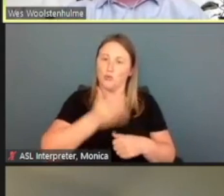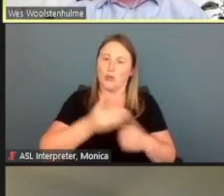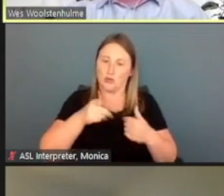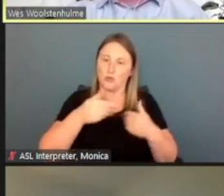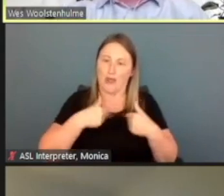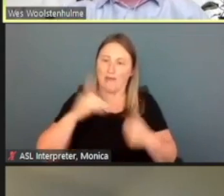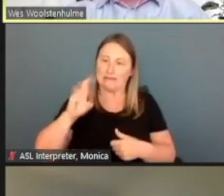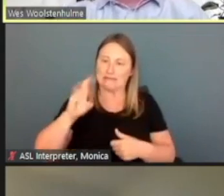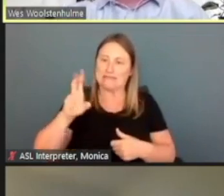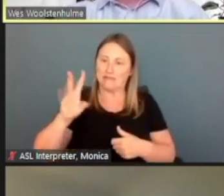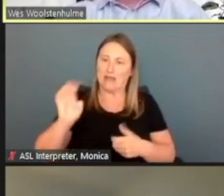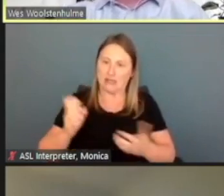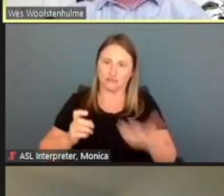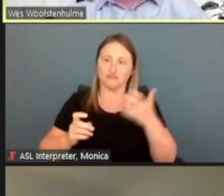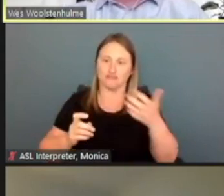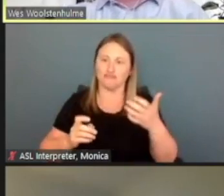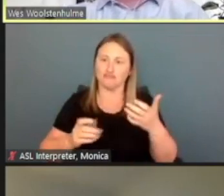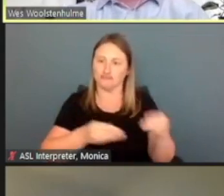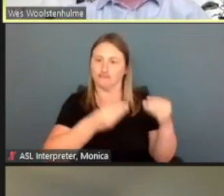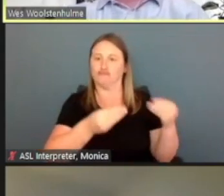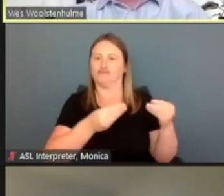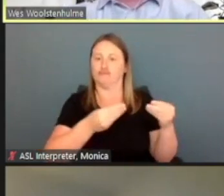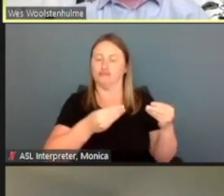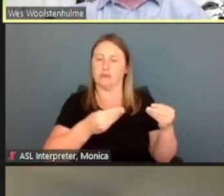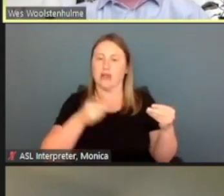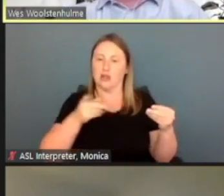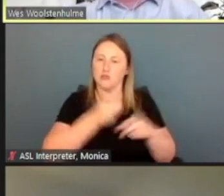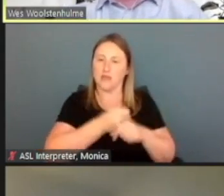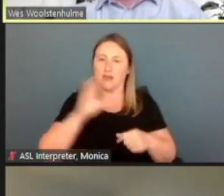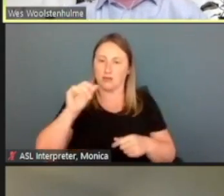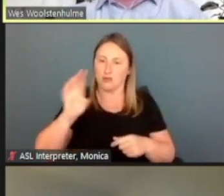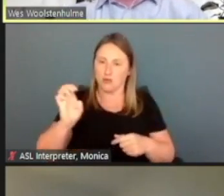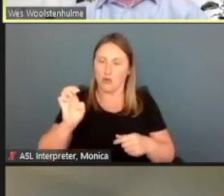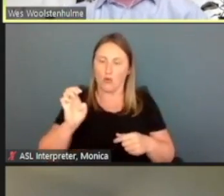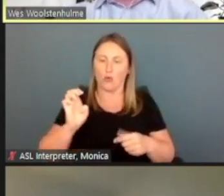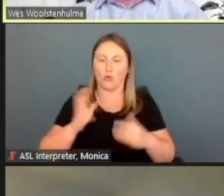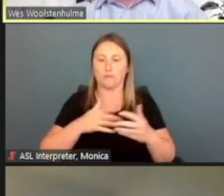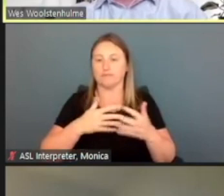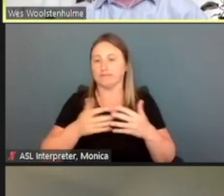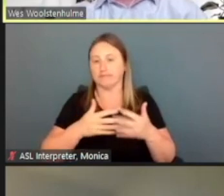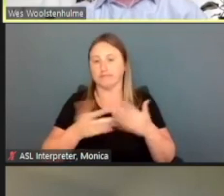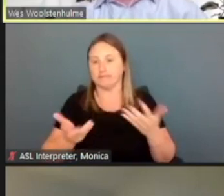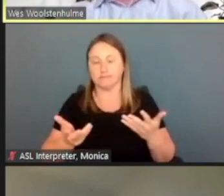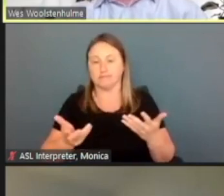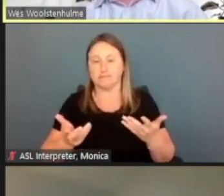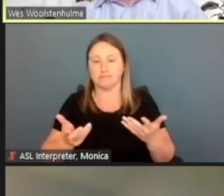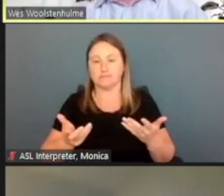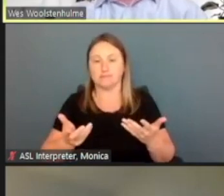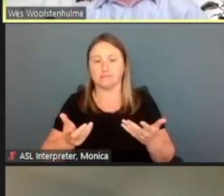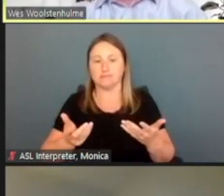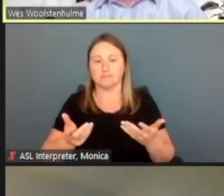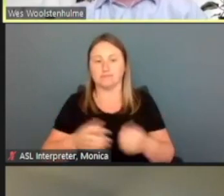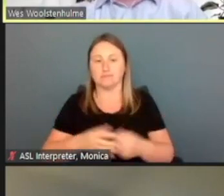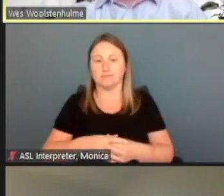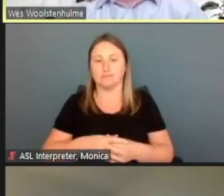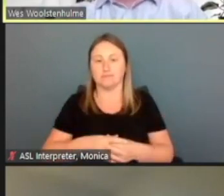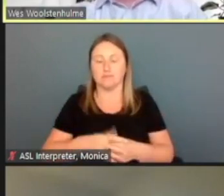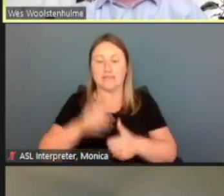and they're receiving a code to that device, whether it is a text to their mobile number or a code,